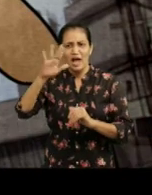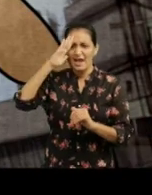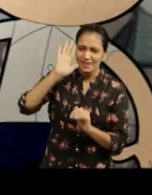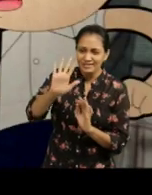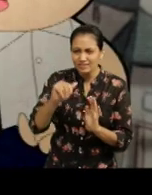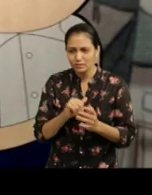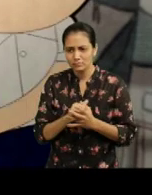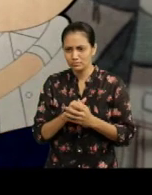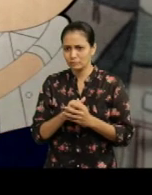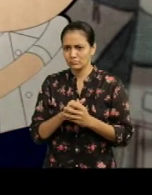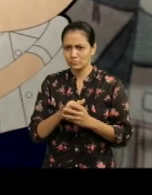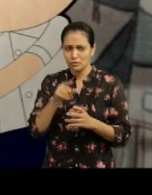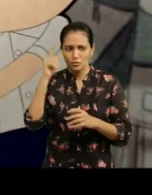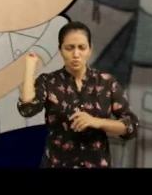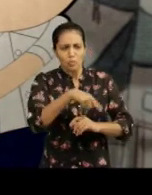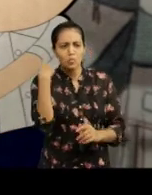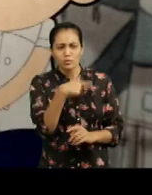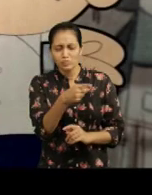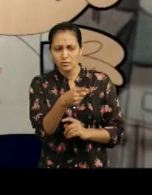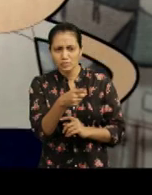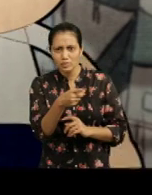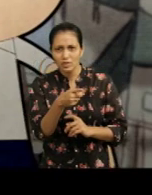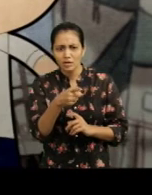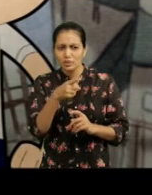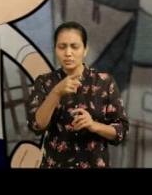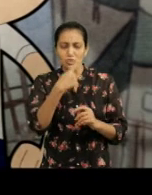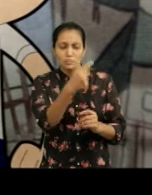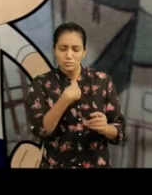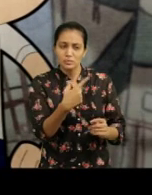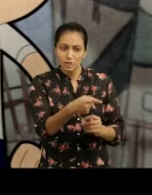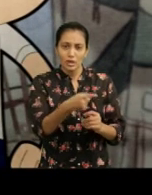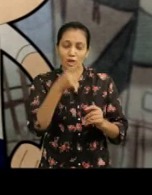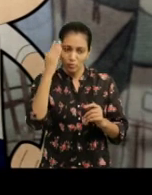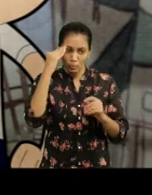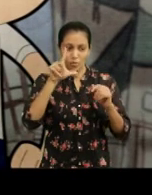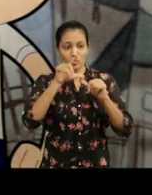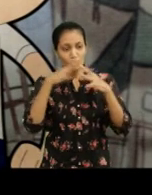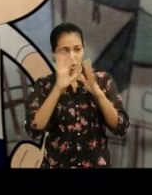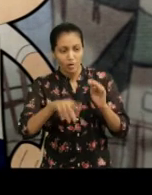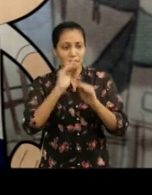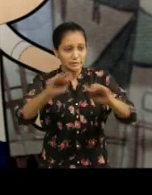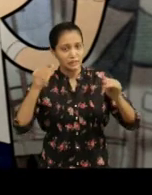Hi Friend. Haaa! Who did this to you? Ajay, we have laws to protect children,